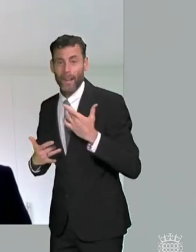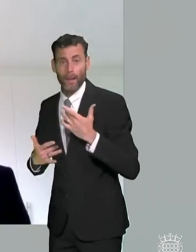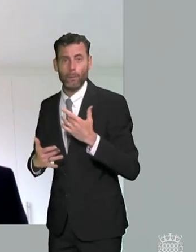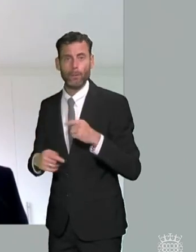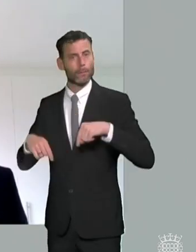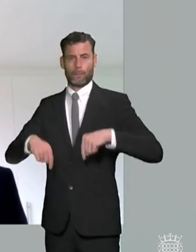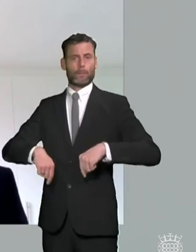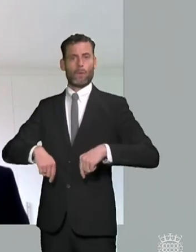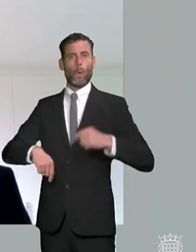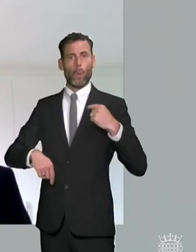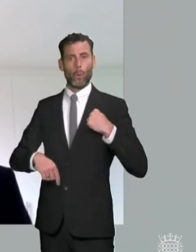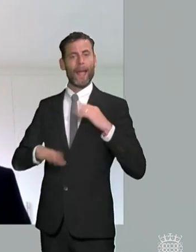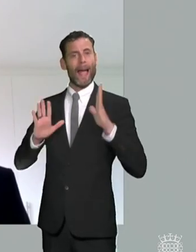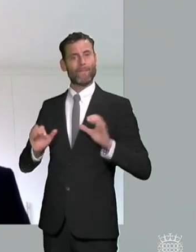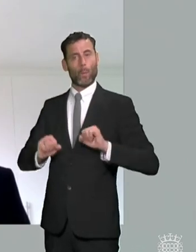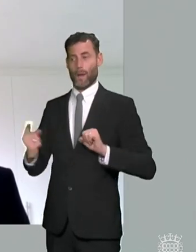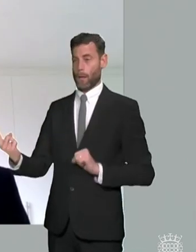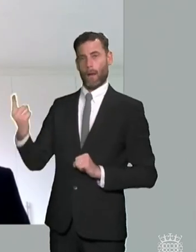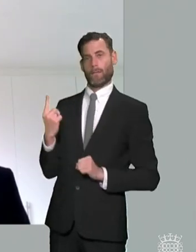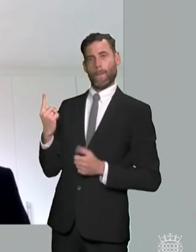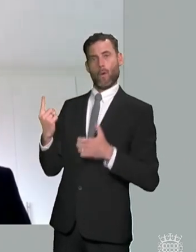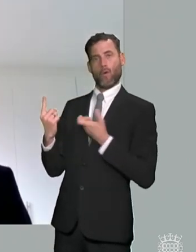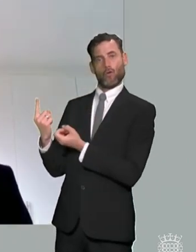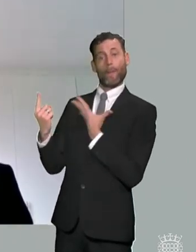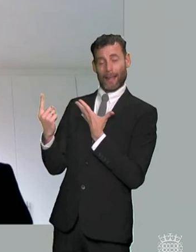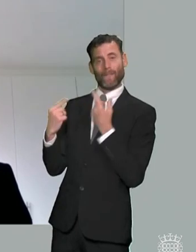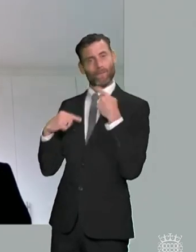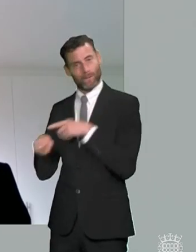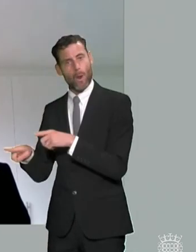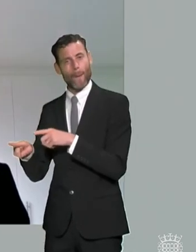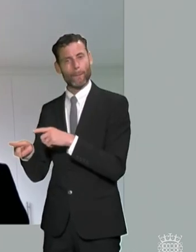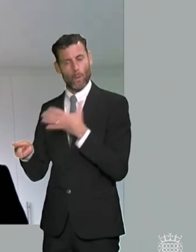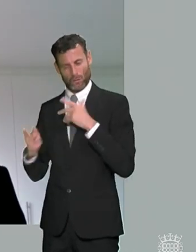now and it was it was successful so that would be a very simple thing to do um unfortunately